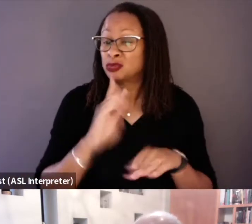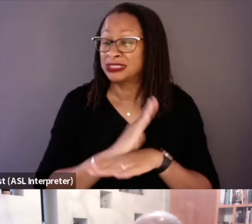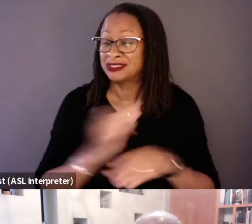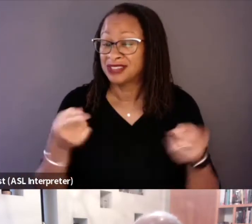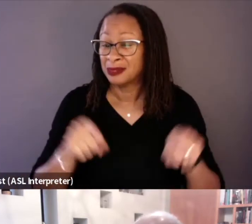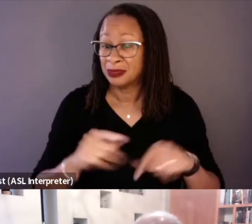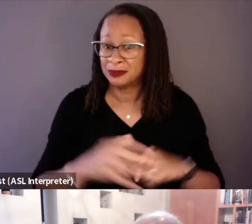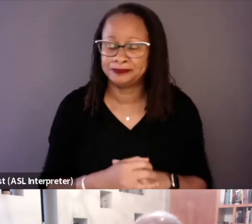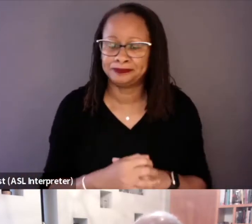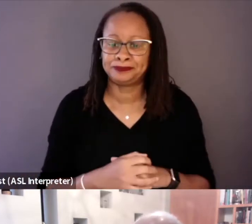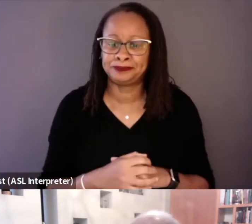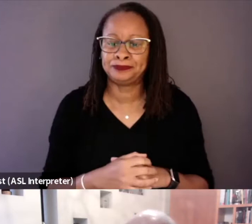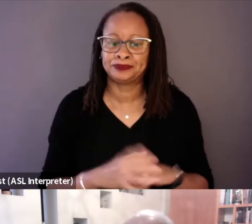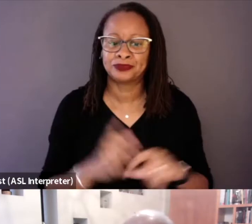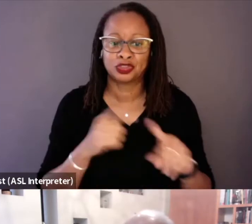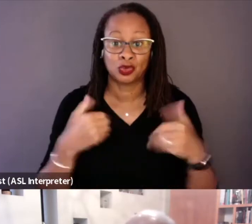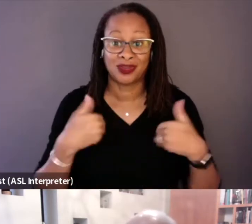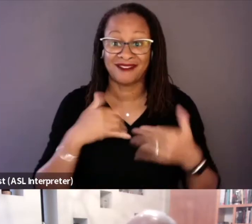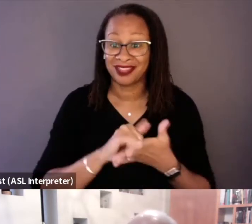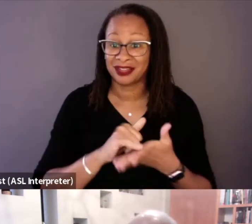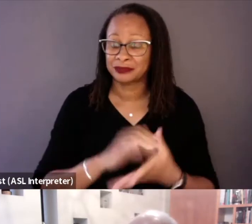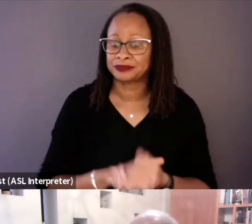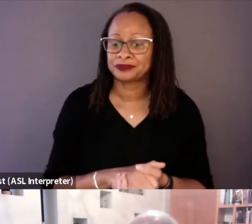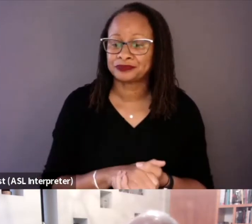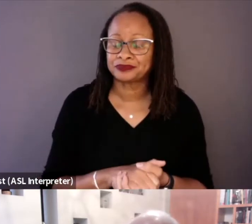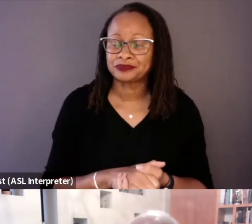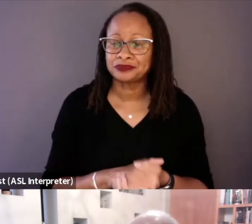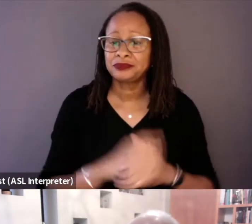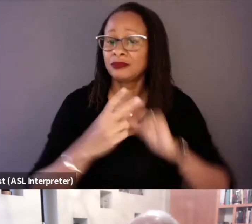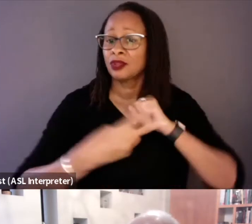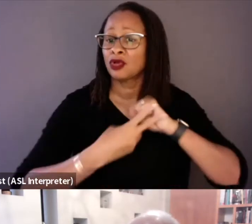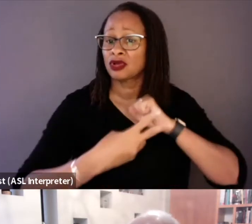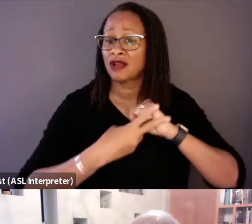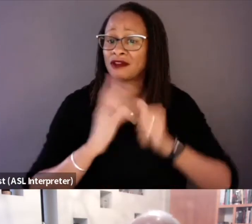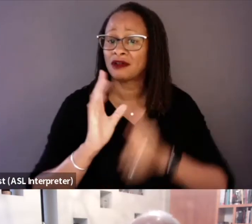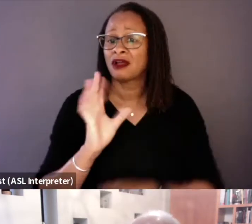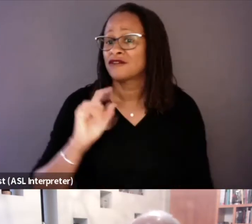And to have that archival footage and that testimony